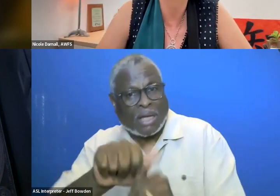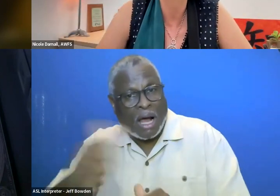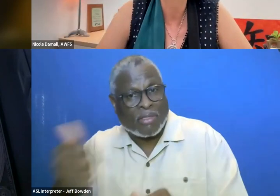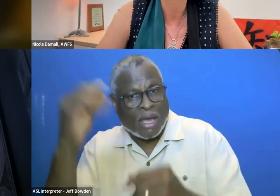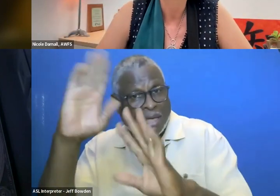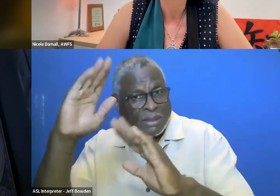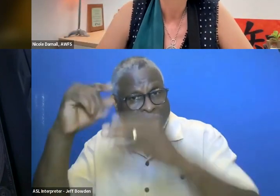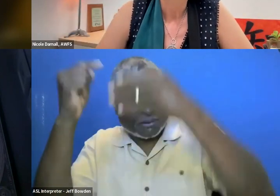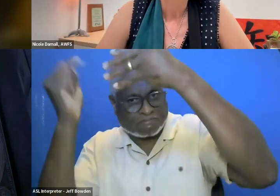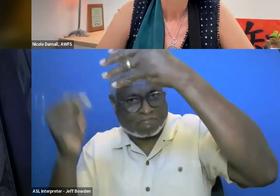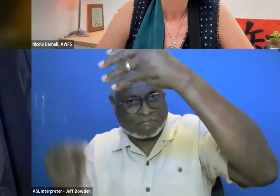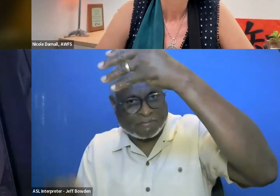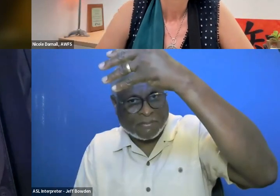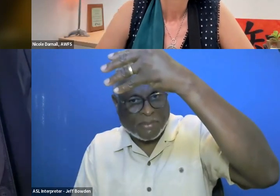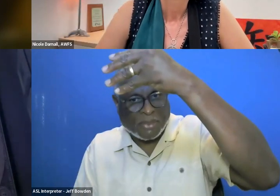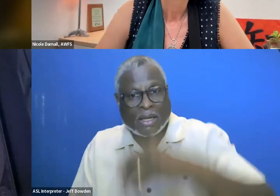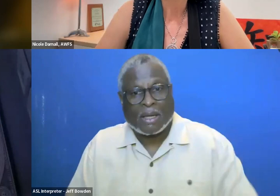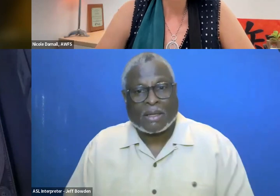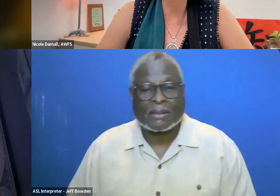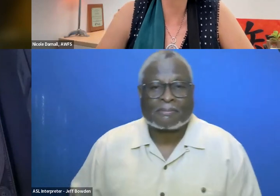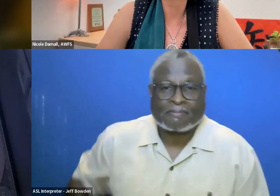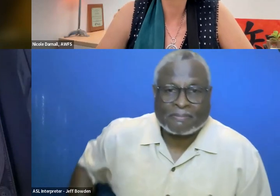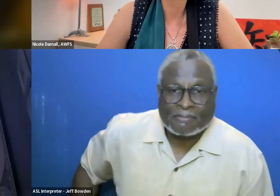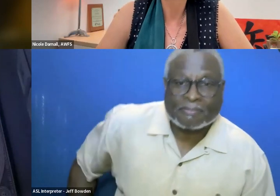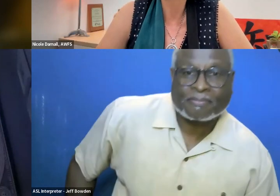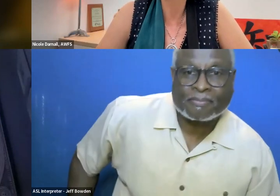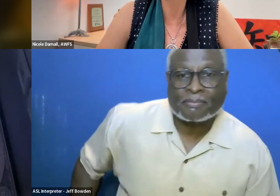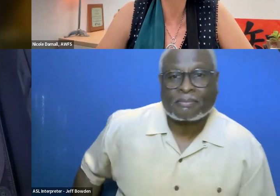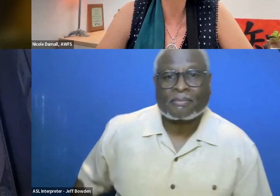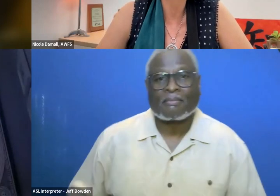It is too much. Is a lot.